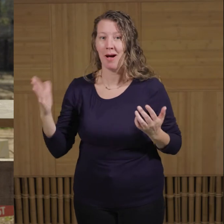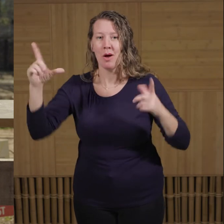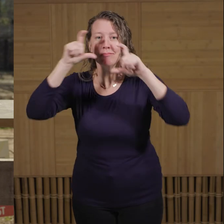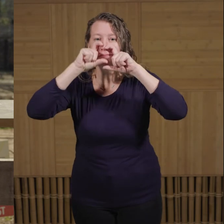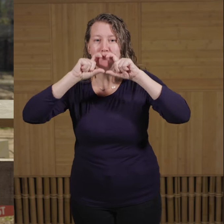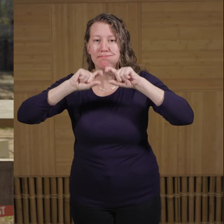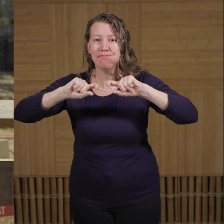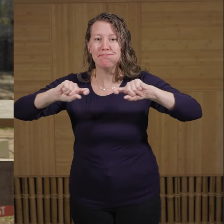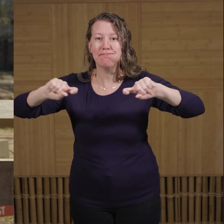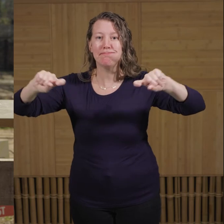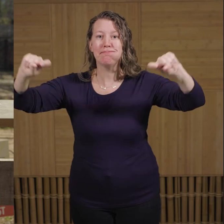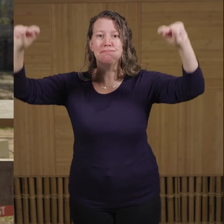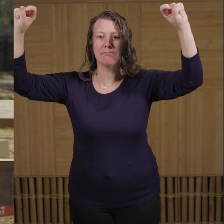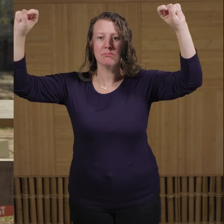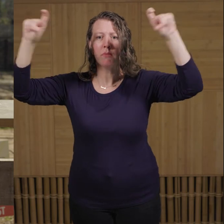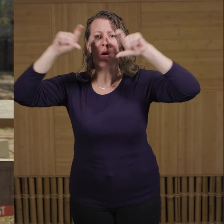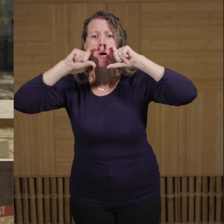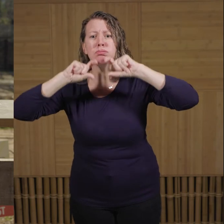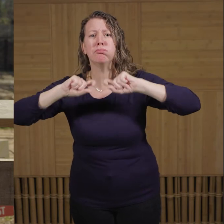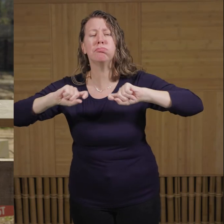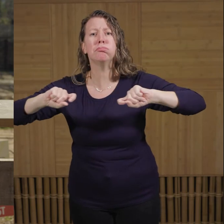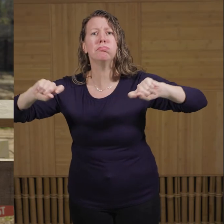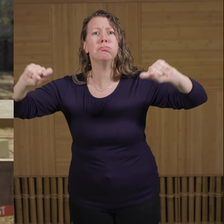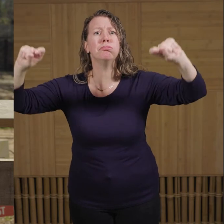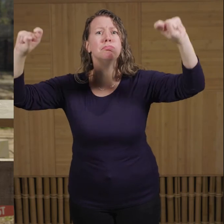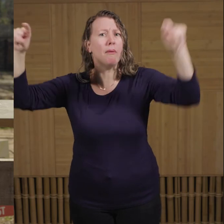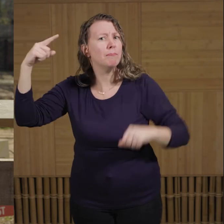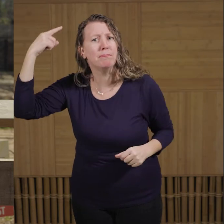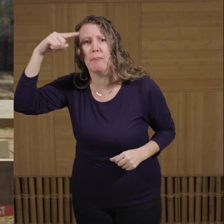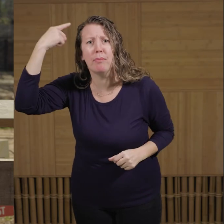Ivory tusks, are modified incisor teeth that extend outside of the mouth.